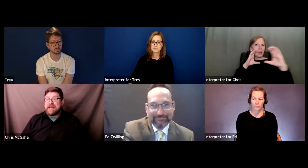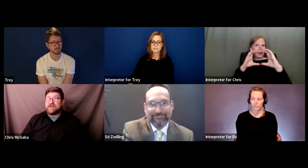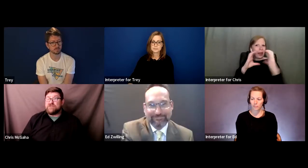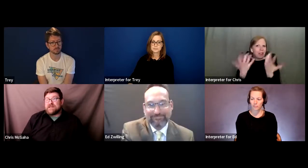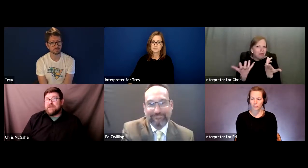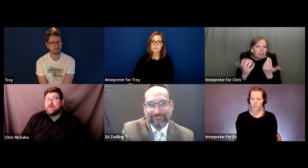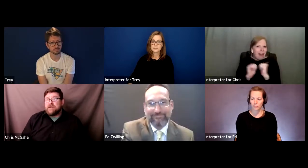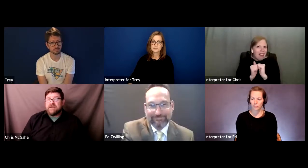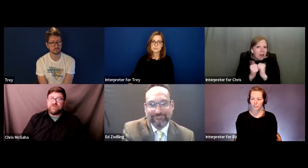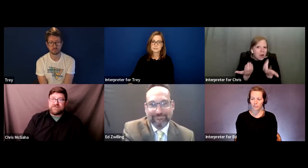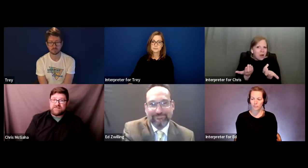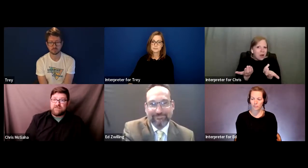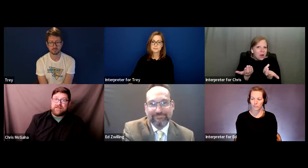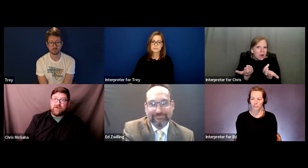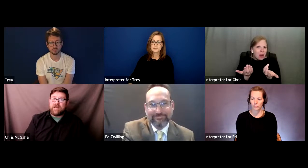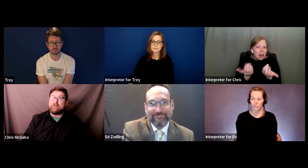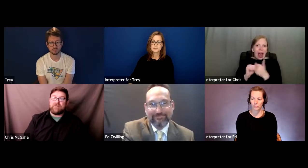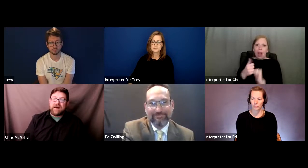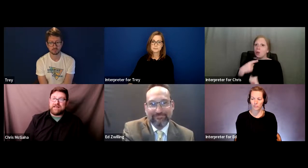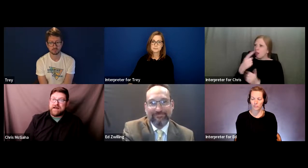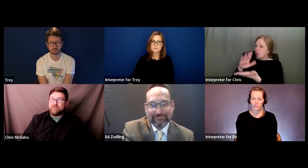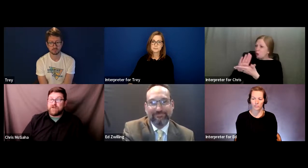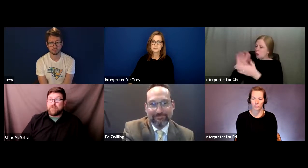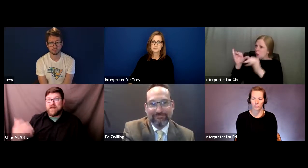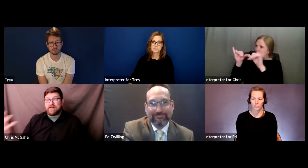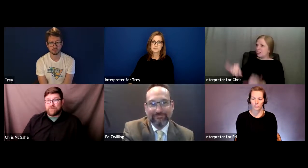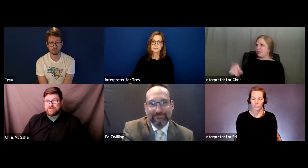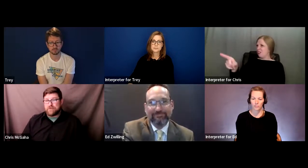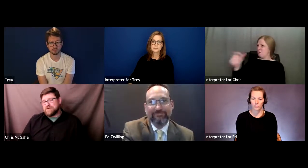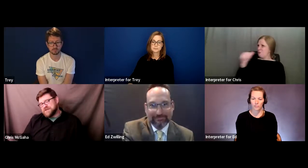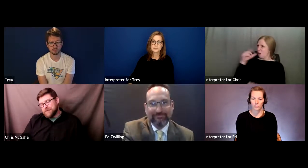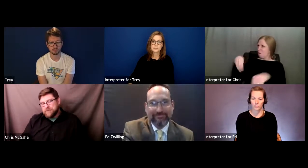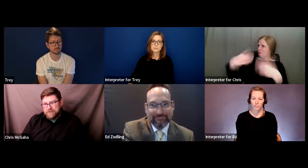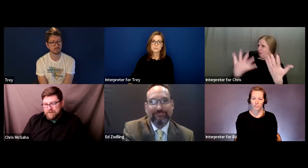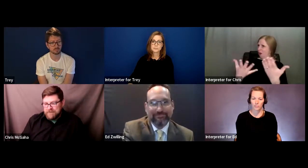how you tell a school system that they are not providing that when they're paying for interpreters.